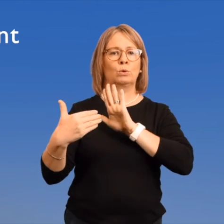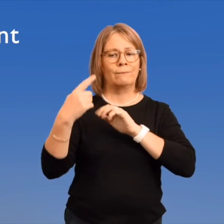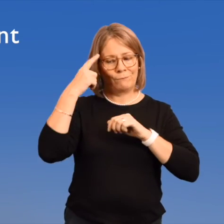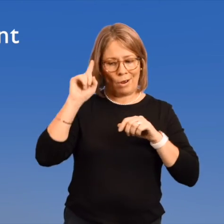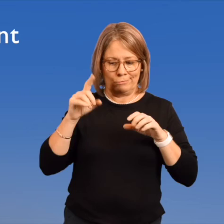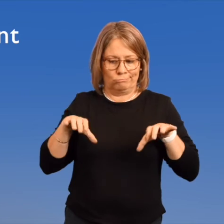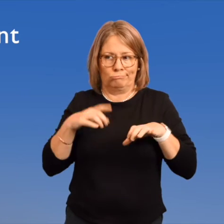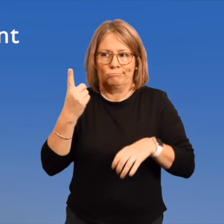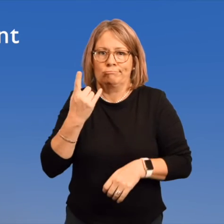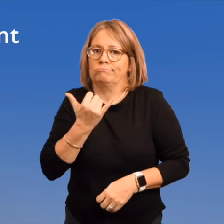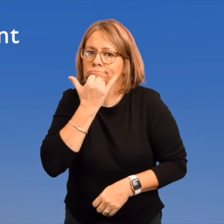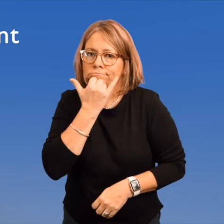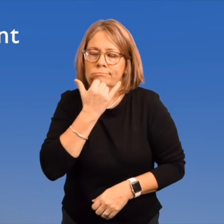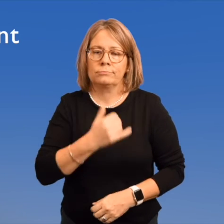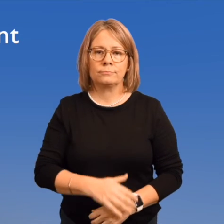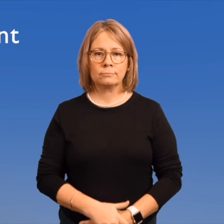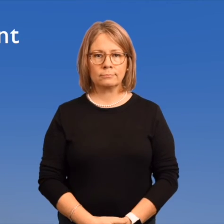that is being sued for doing something wrong.